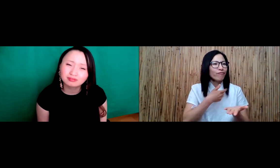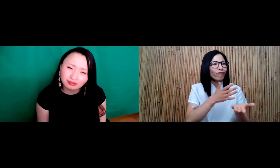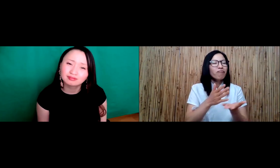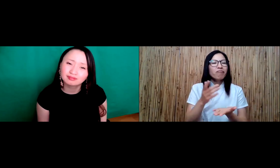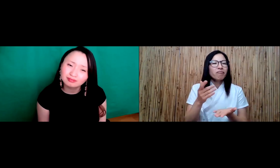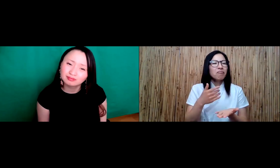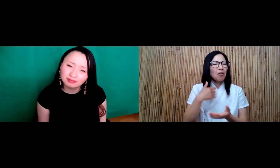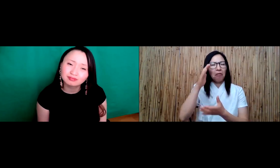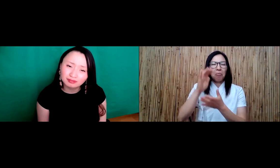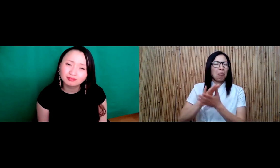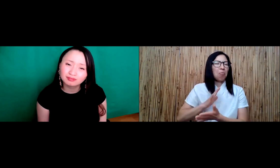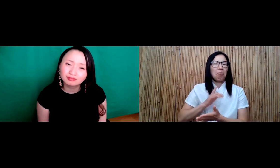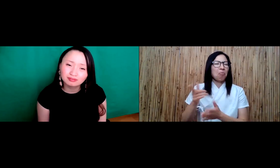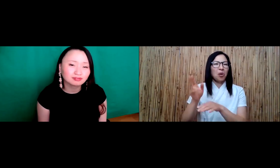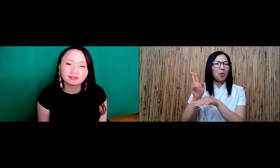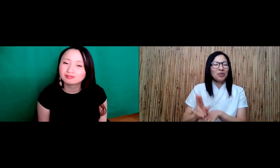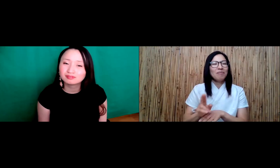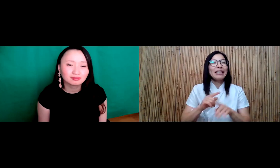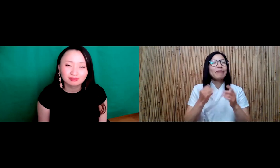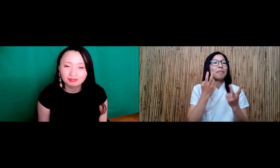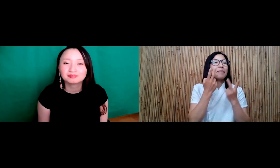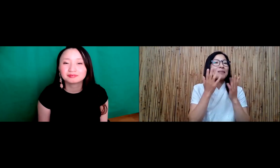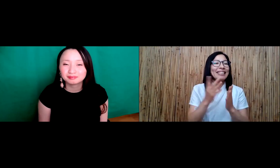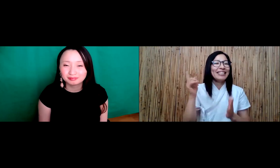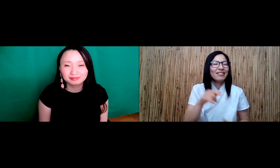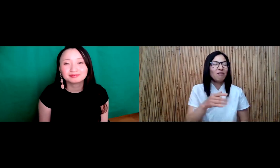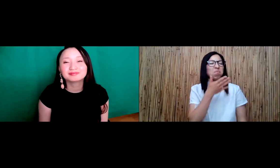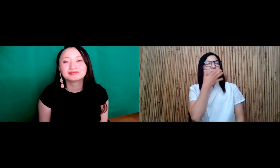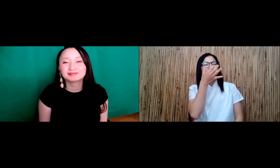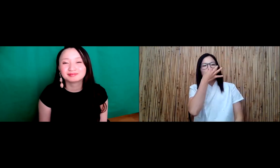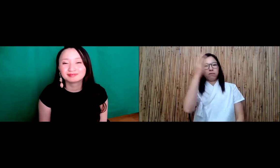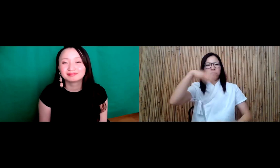does put off the ascent. My husband's okay with it he's used to it,